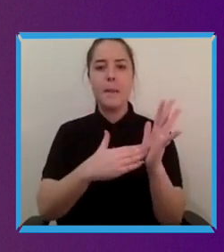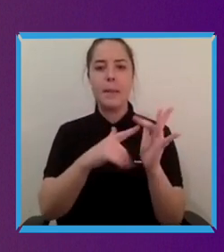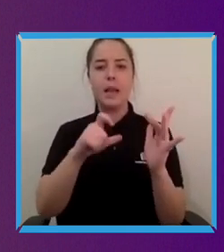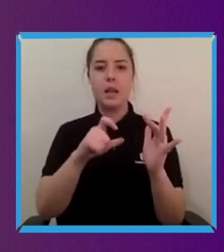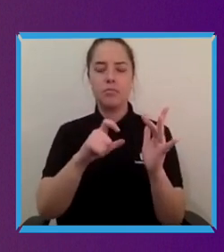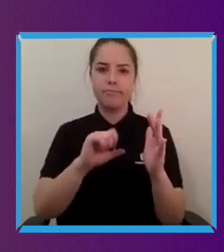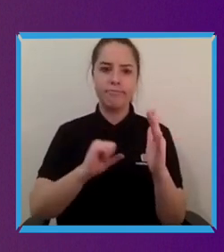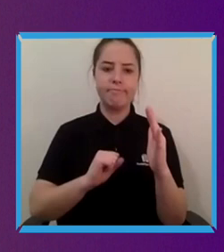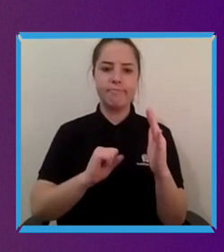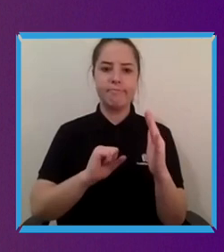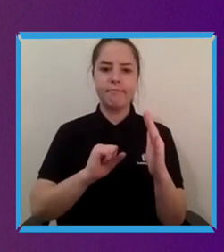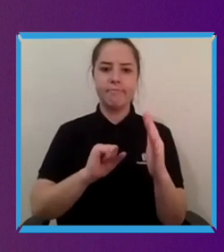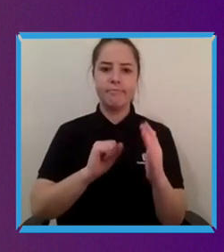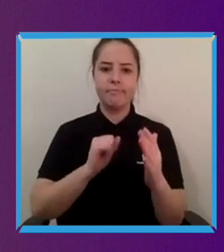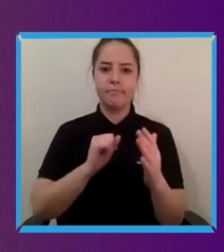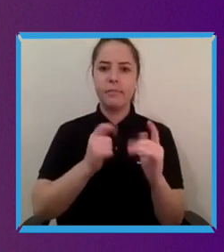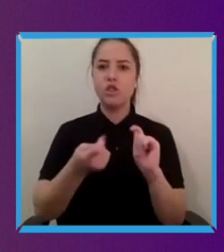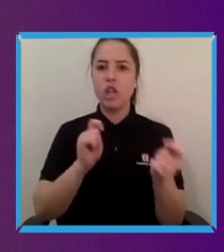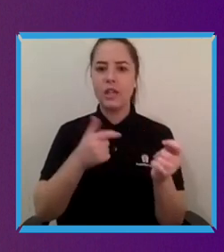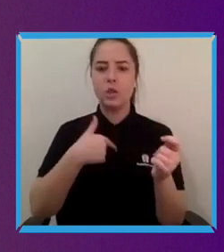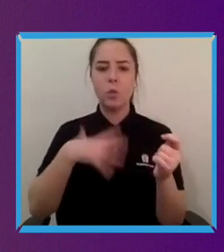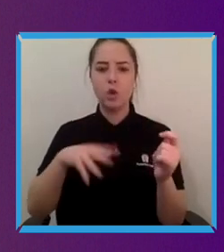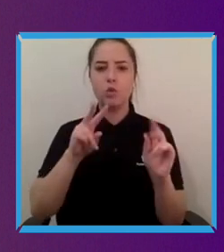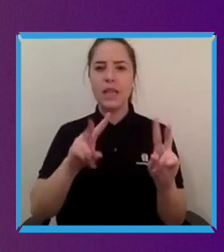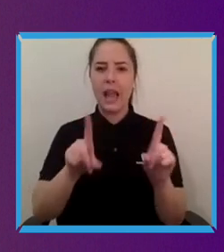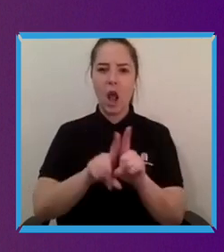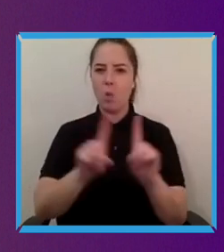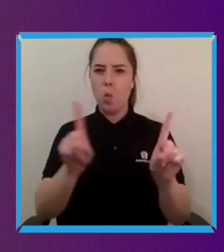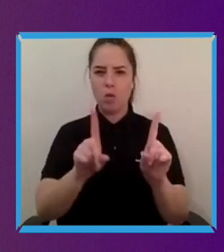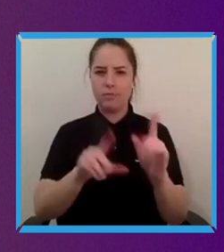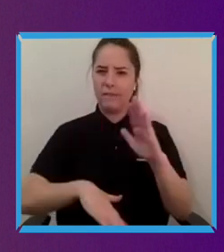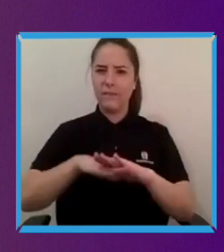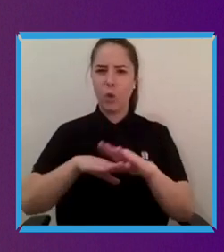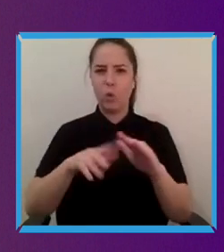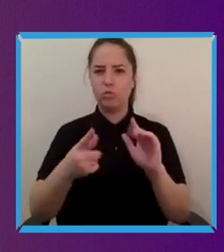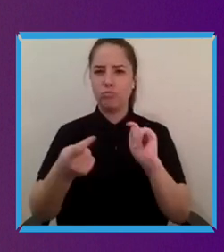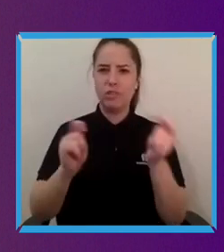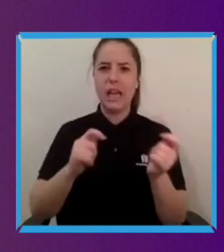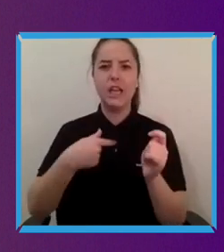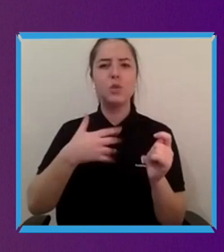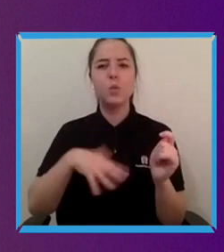Jackie: To me? someone else can take that one. Srin: Pete was that directed to